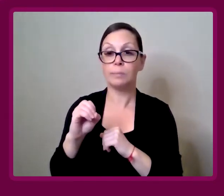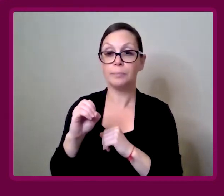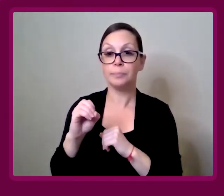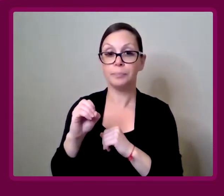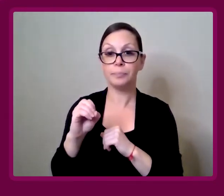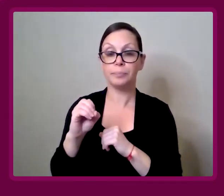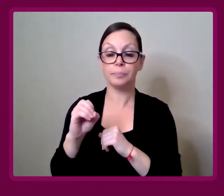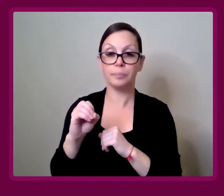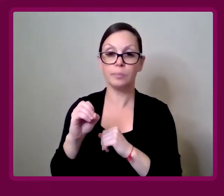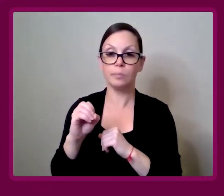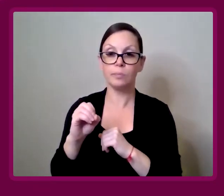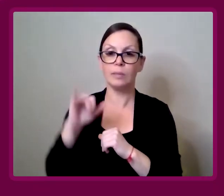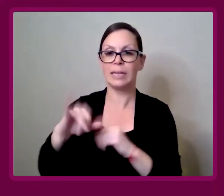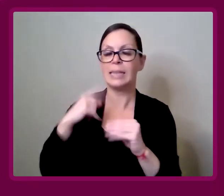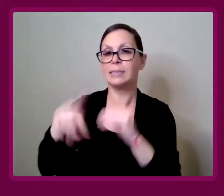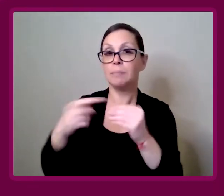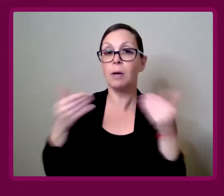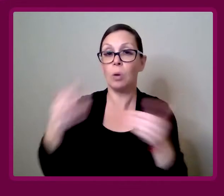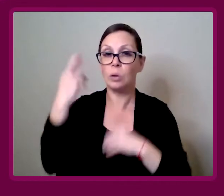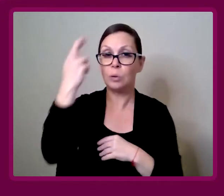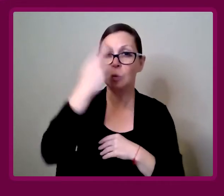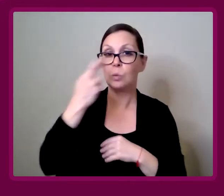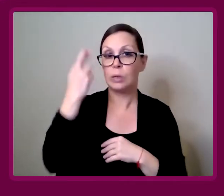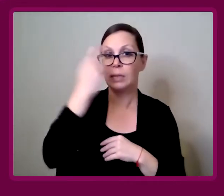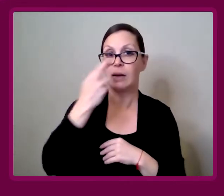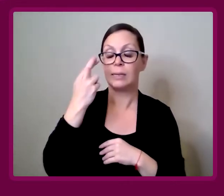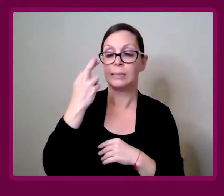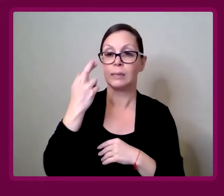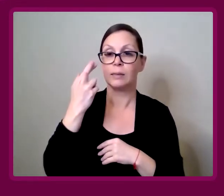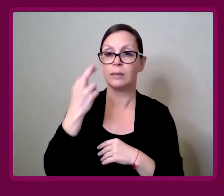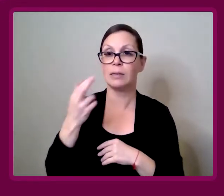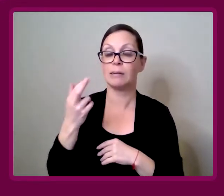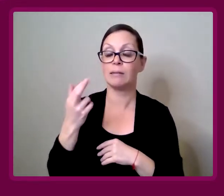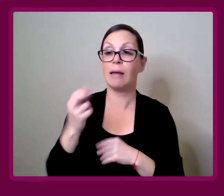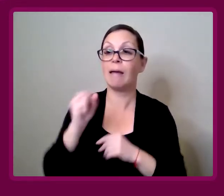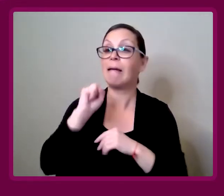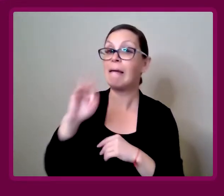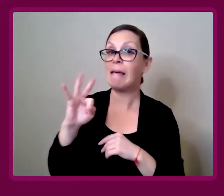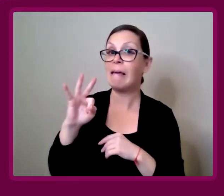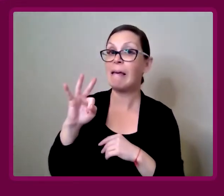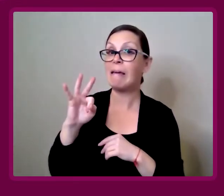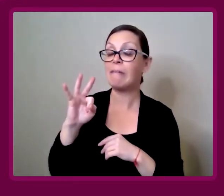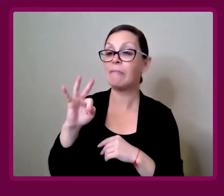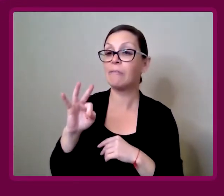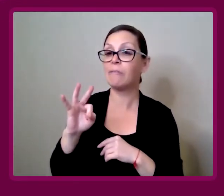Amy Francis-Smith: It's about realizing that even if you don't